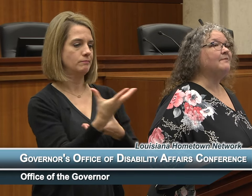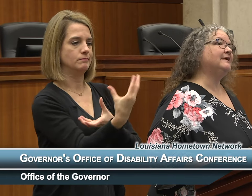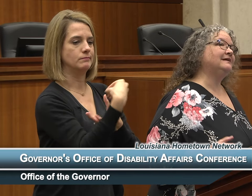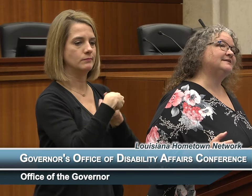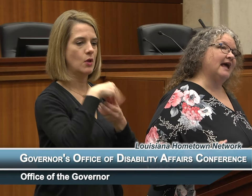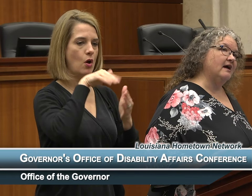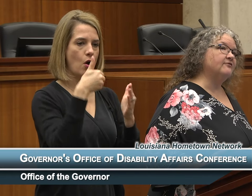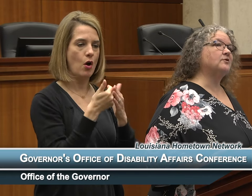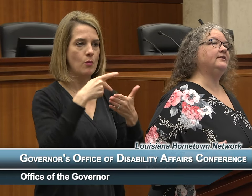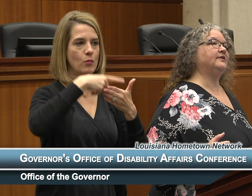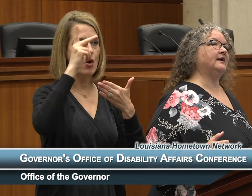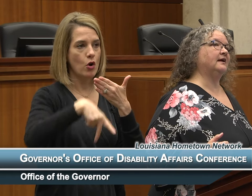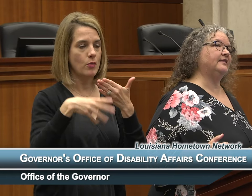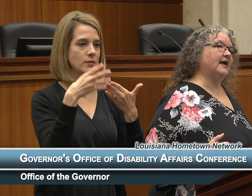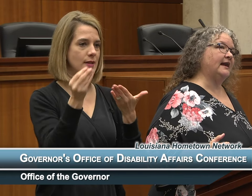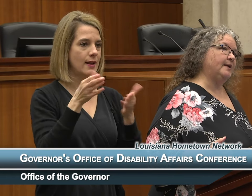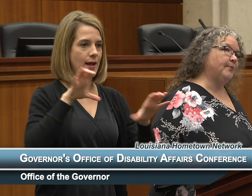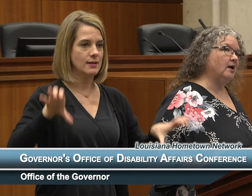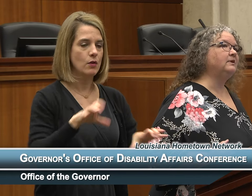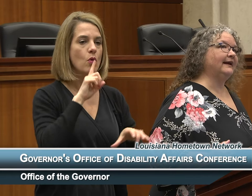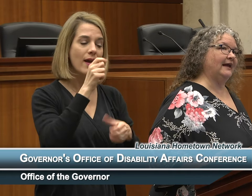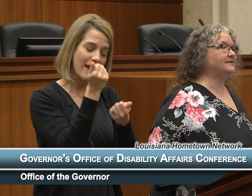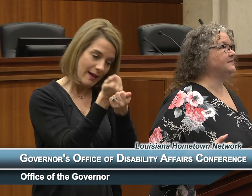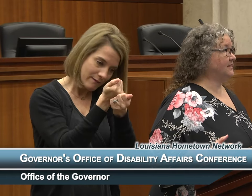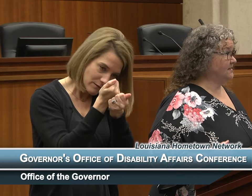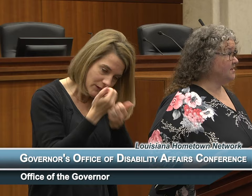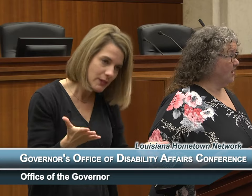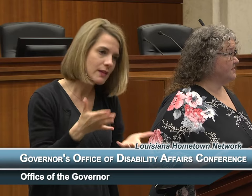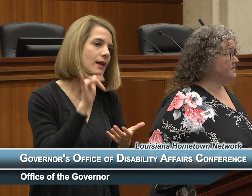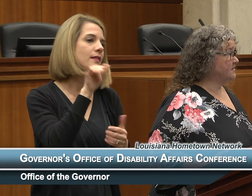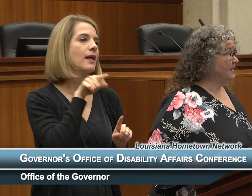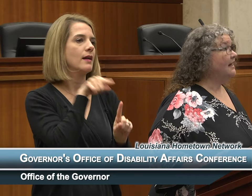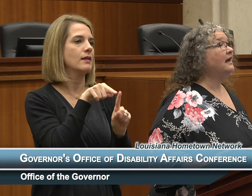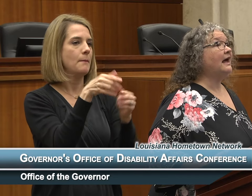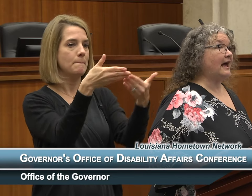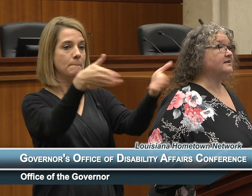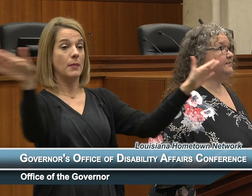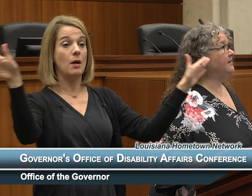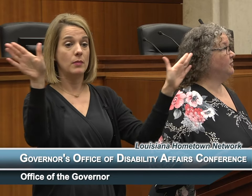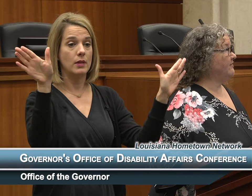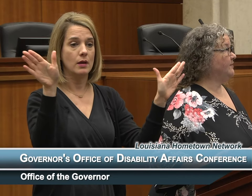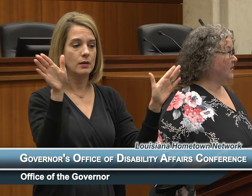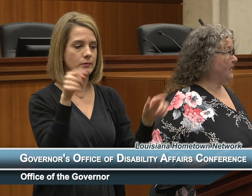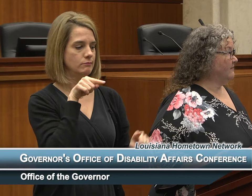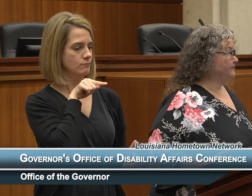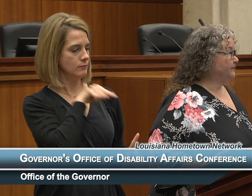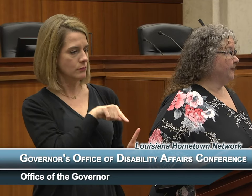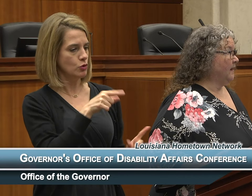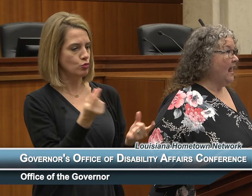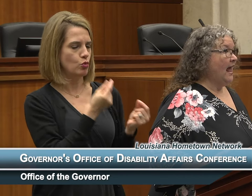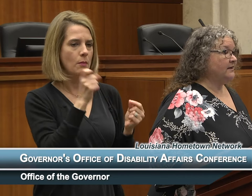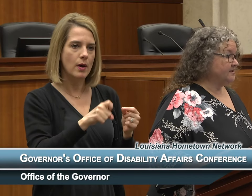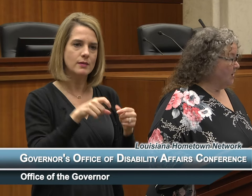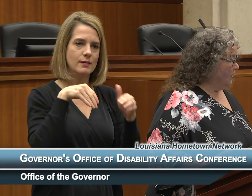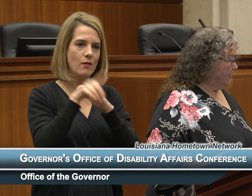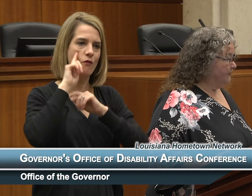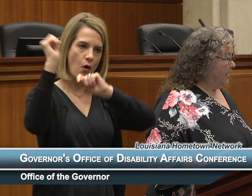means everything that a public entity does has to be for everybody. So, if a